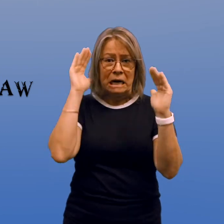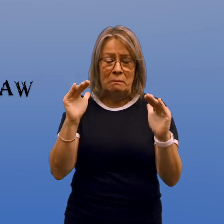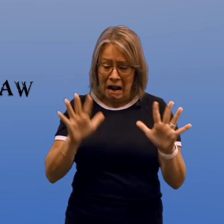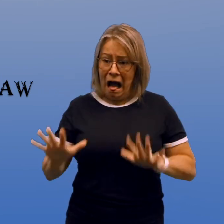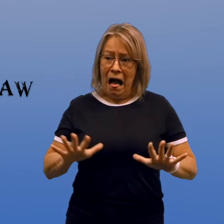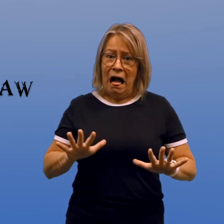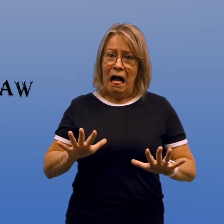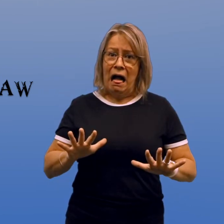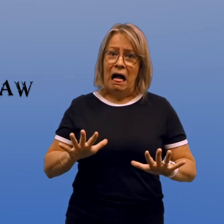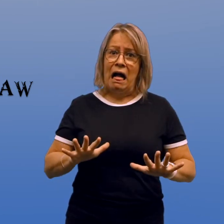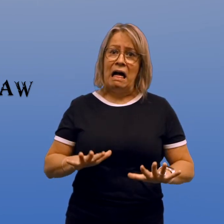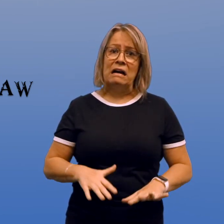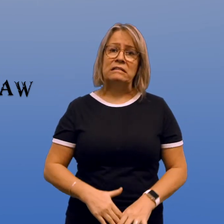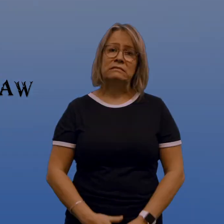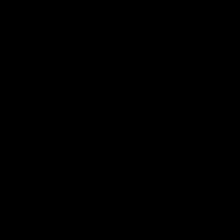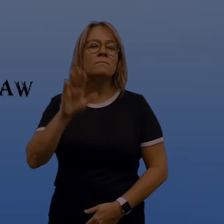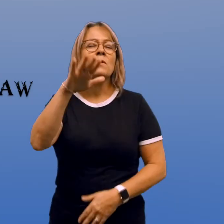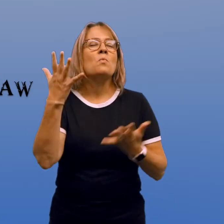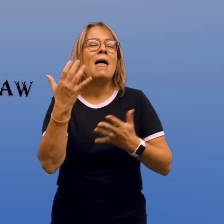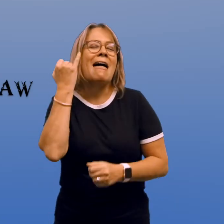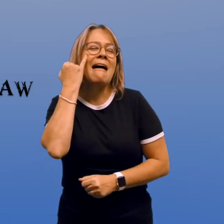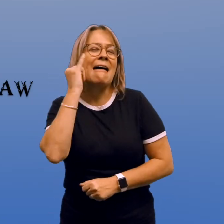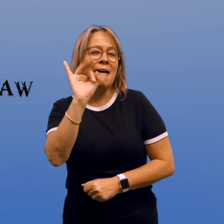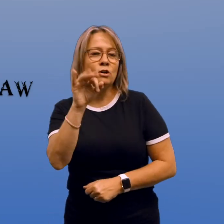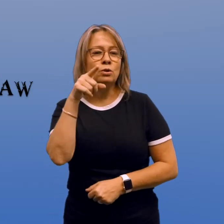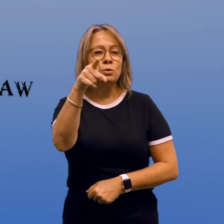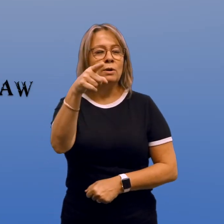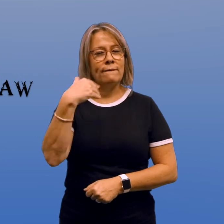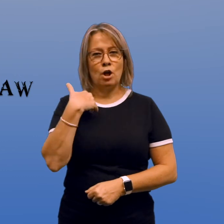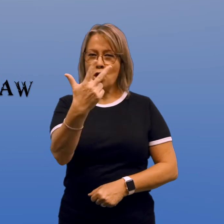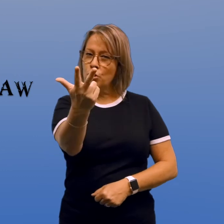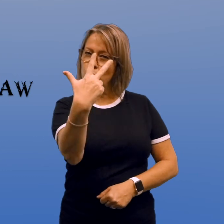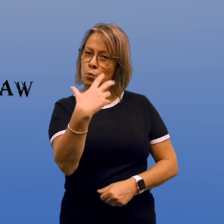that they never expected. What if you had three wishes?